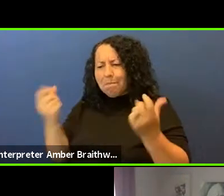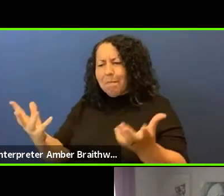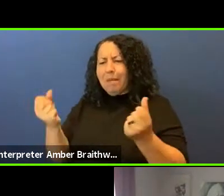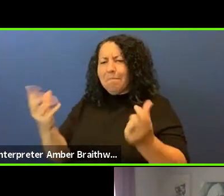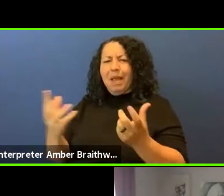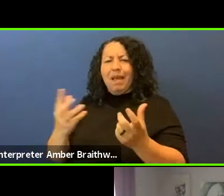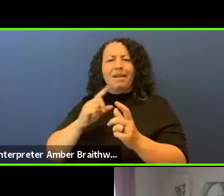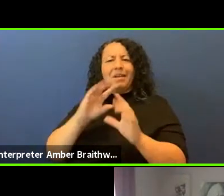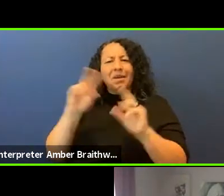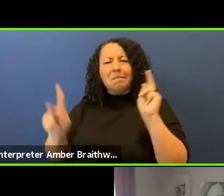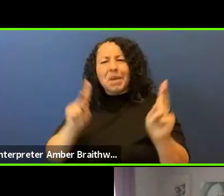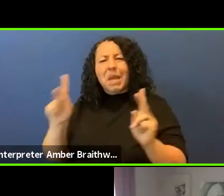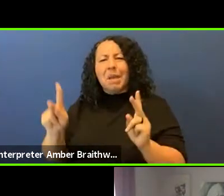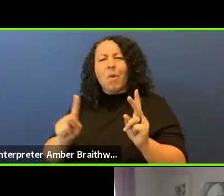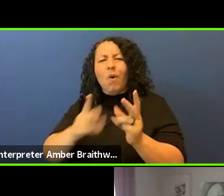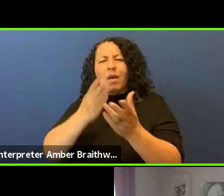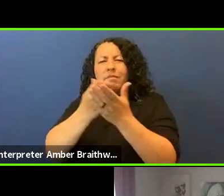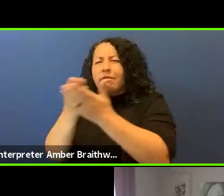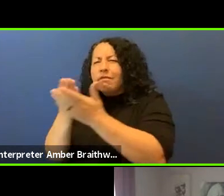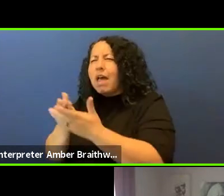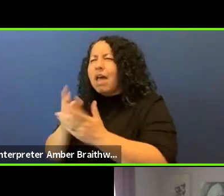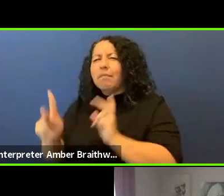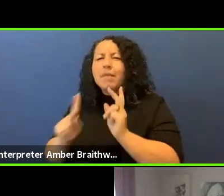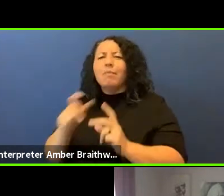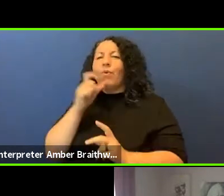vet people, you know, don't just take anything anyone